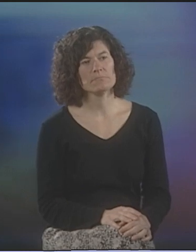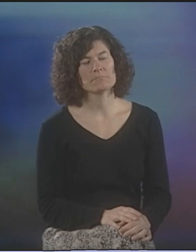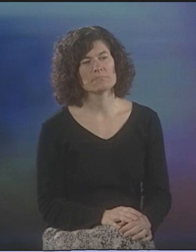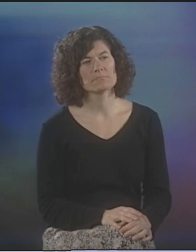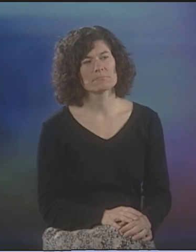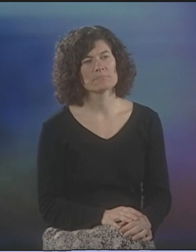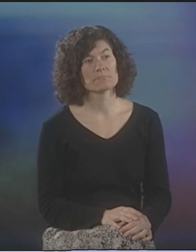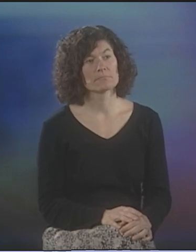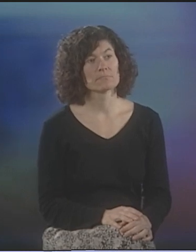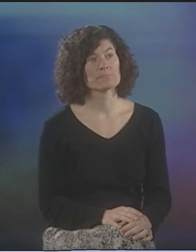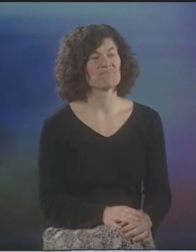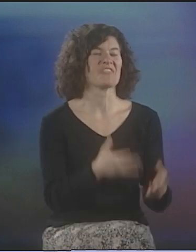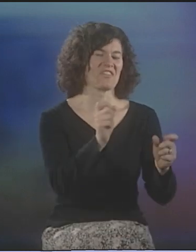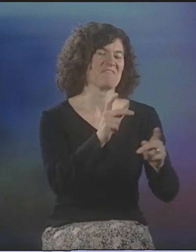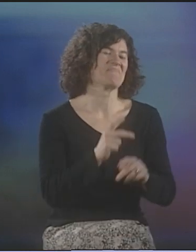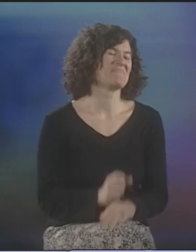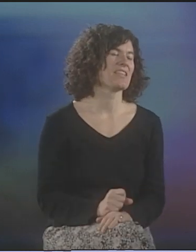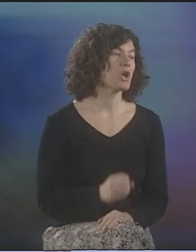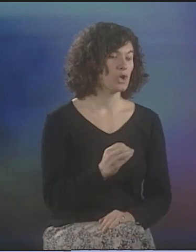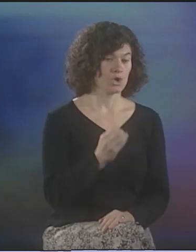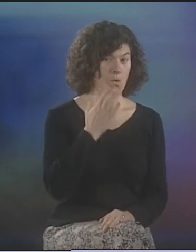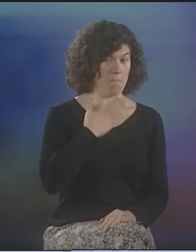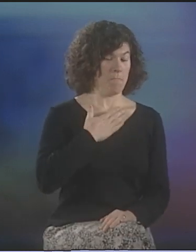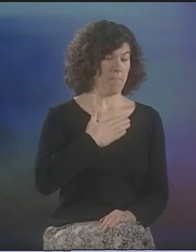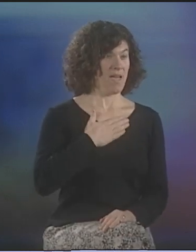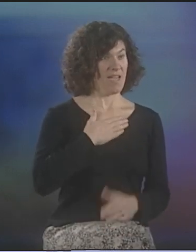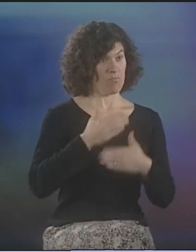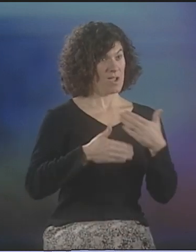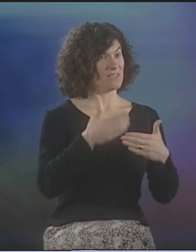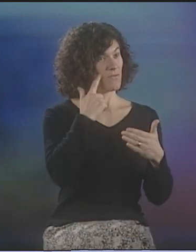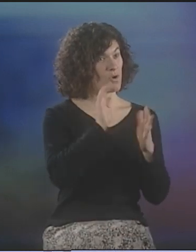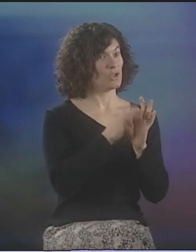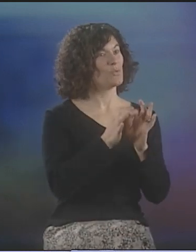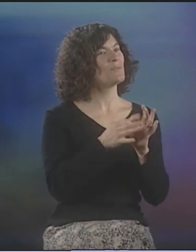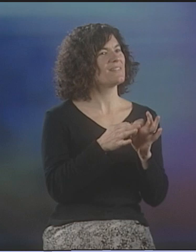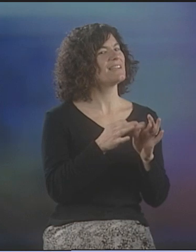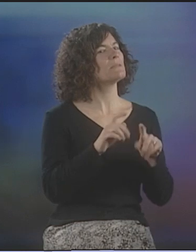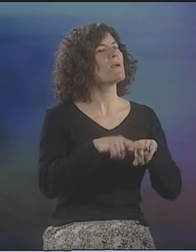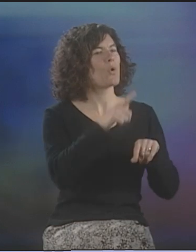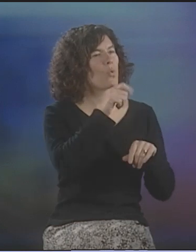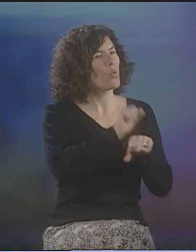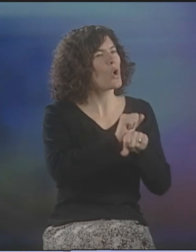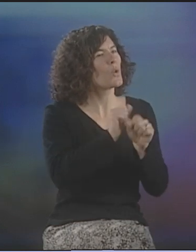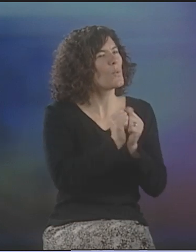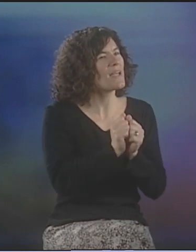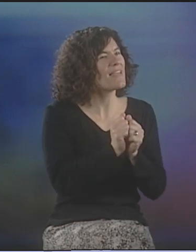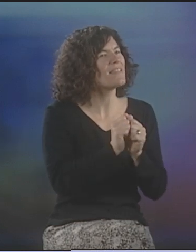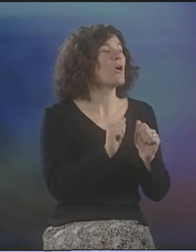YEAH. THAT SOUNDS GOOD. SO, MY PROCESS FOR INTERPRETING WOULD REALLY DEPEND A LOT ON WHO I WAS WORKING WITH.